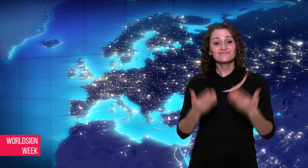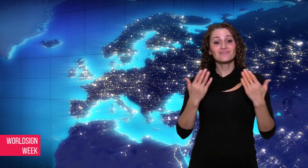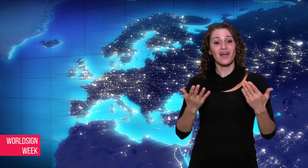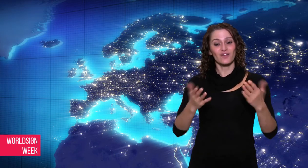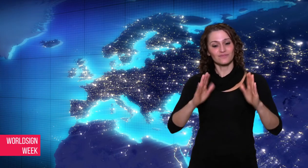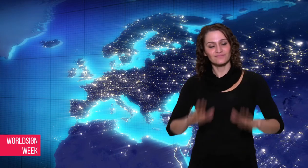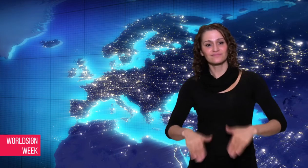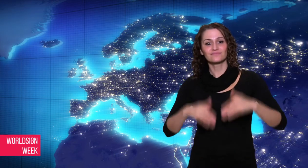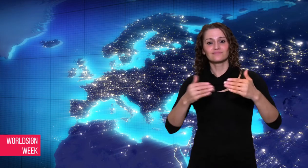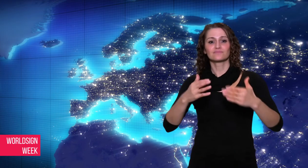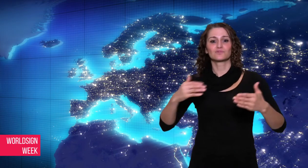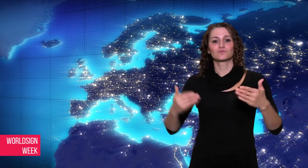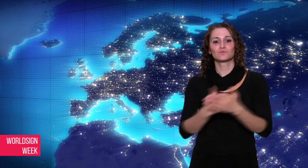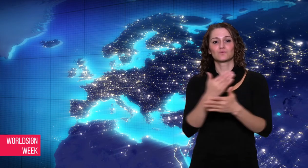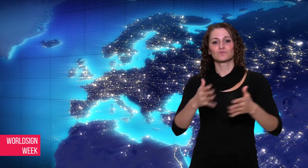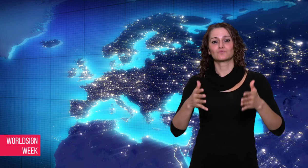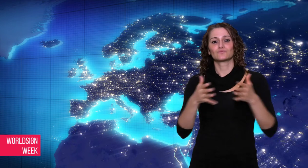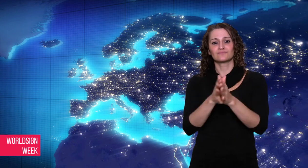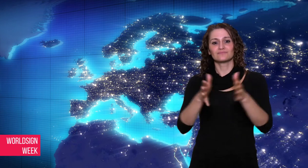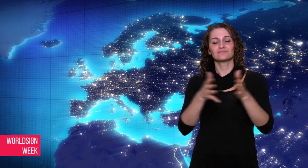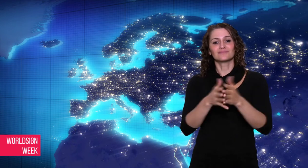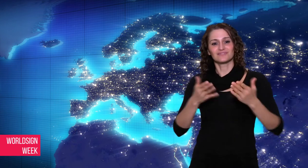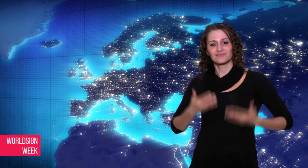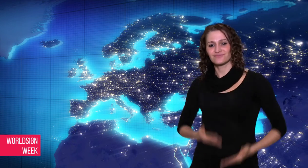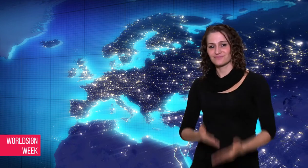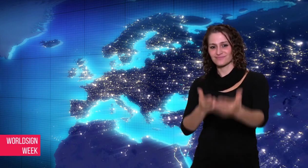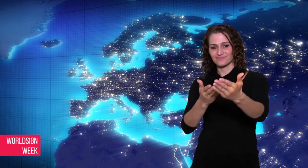Now, let’s go to next story.